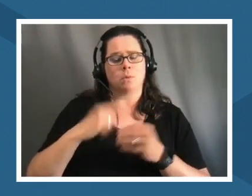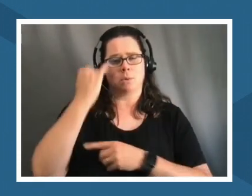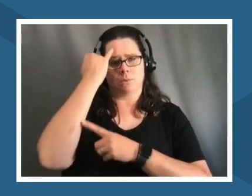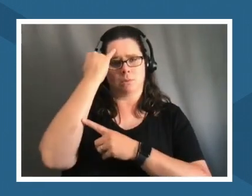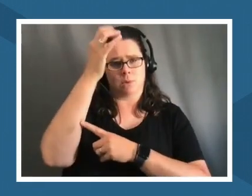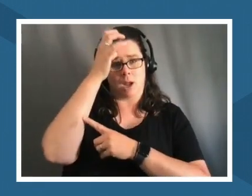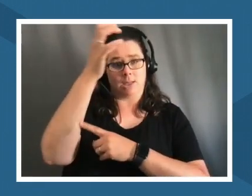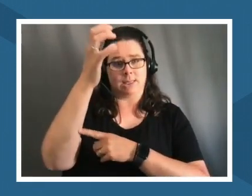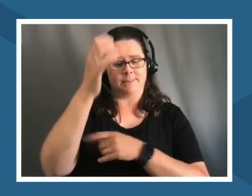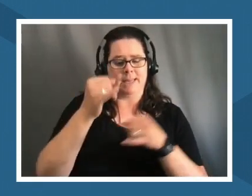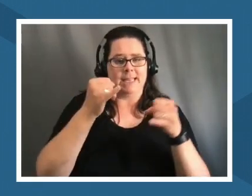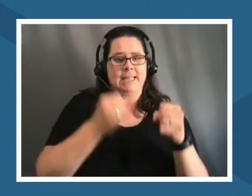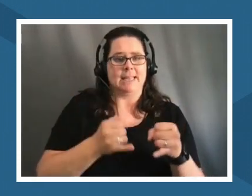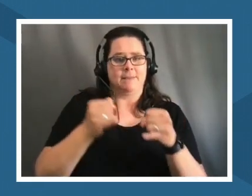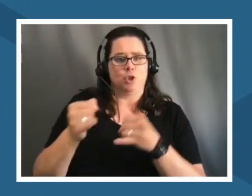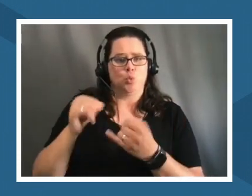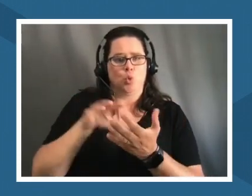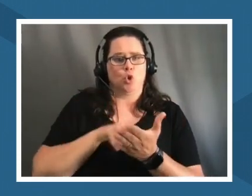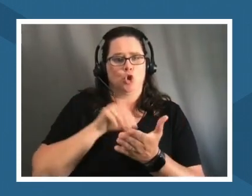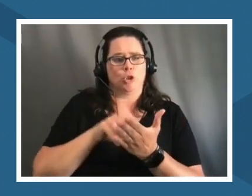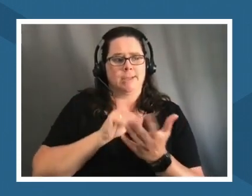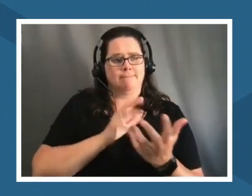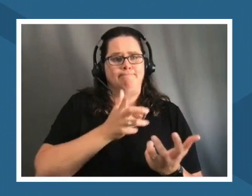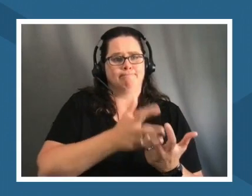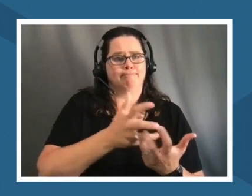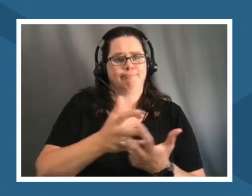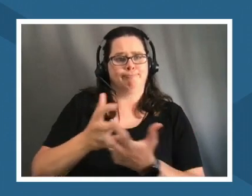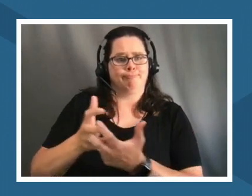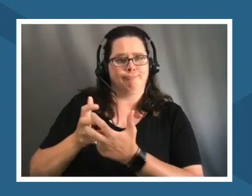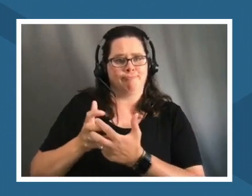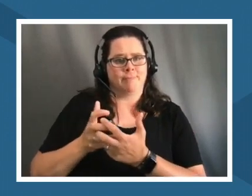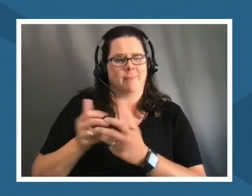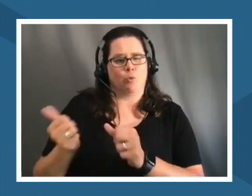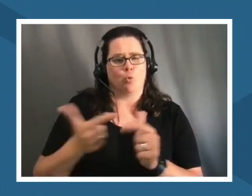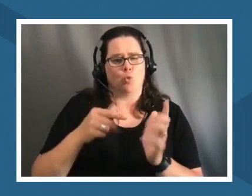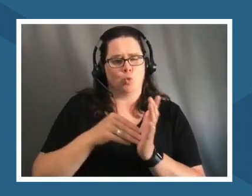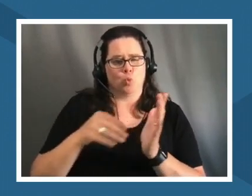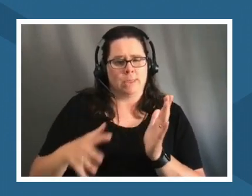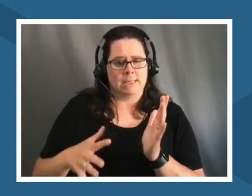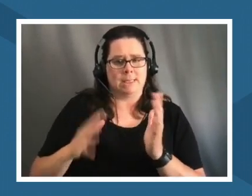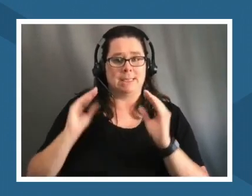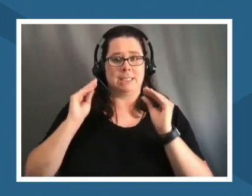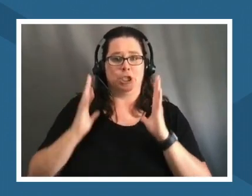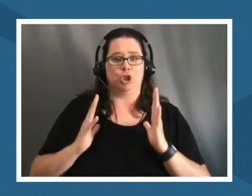every single student in our classroom teachers have to become